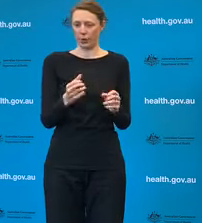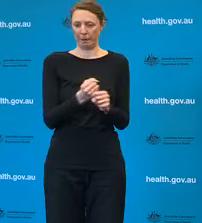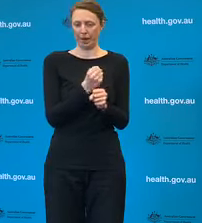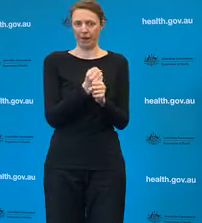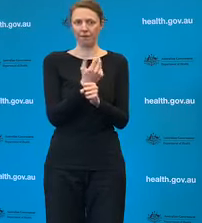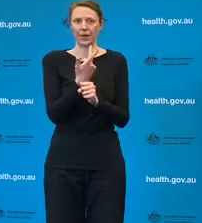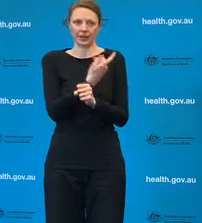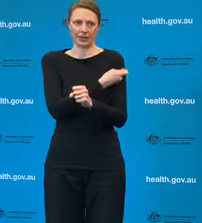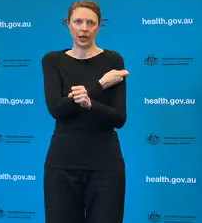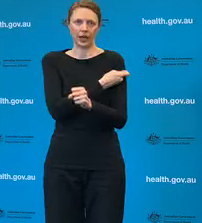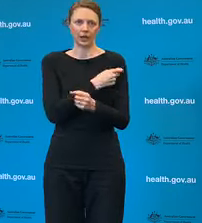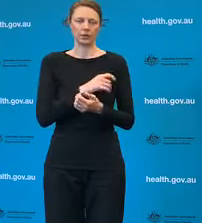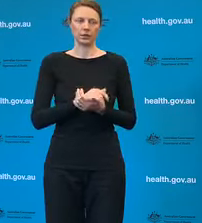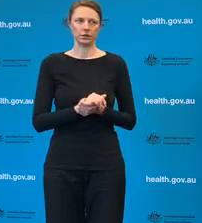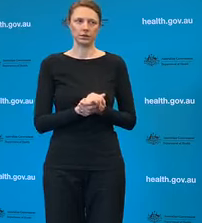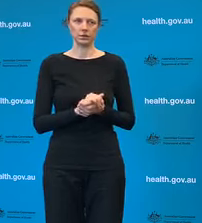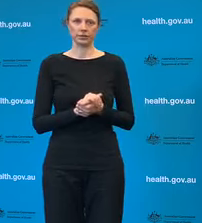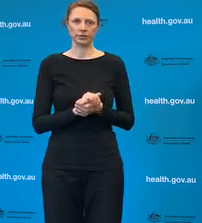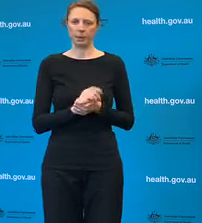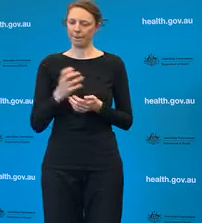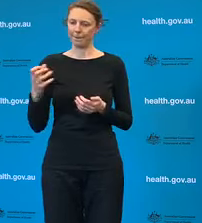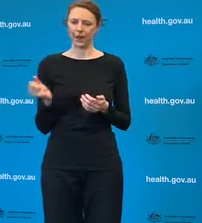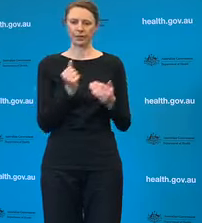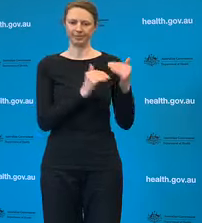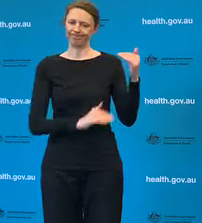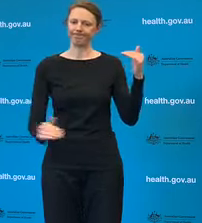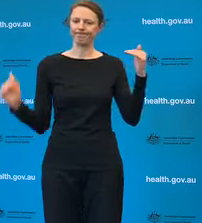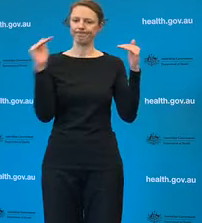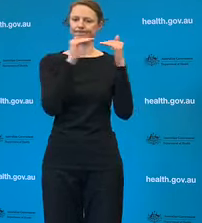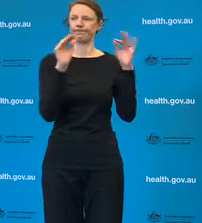has been against the highest of ethical standards internationally.